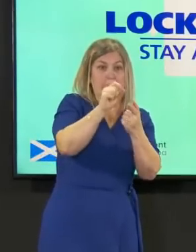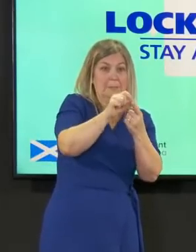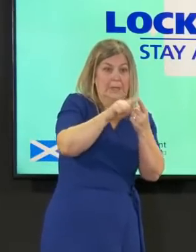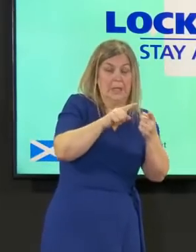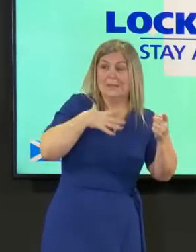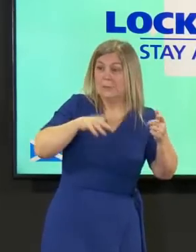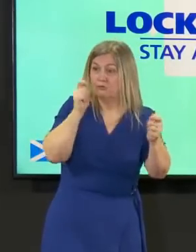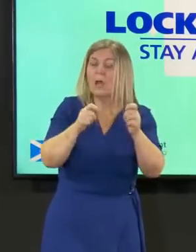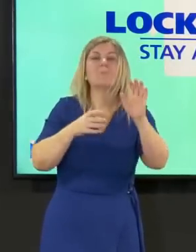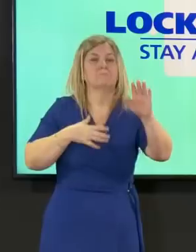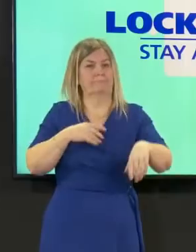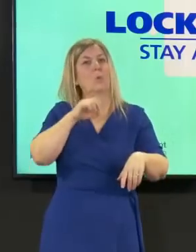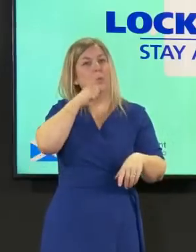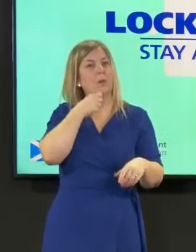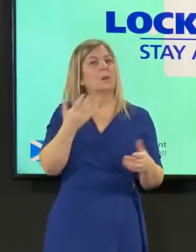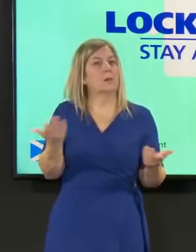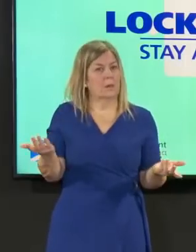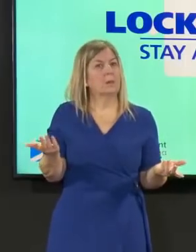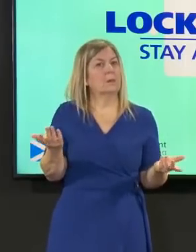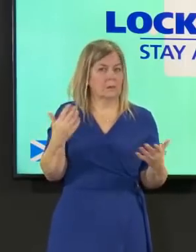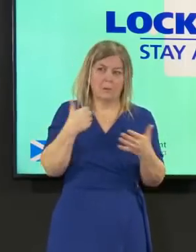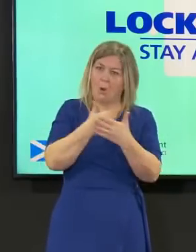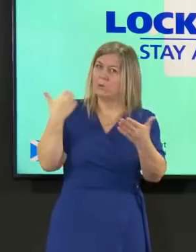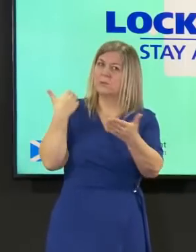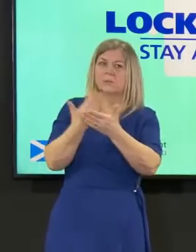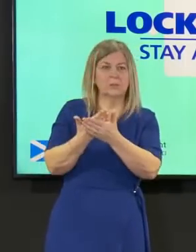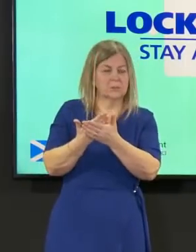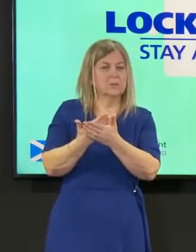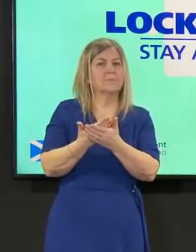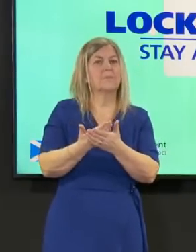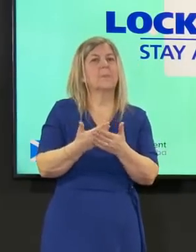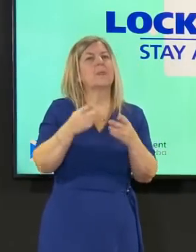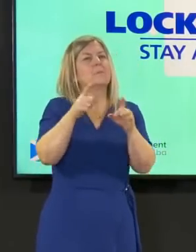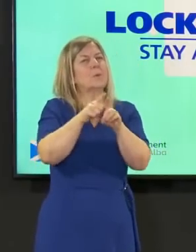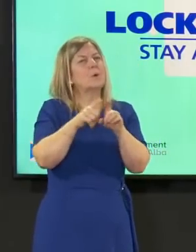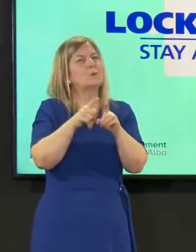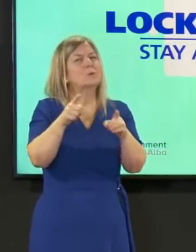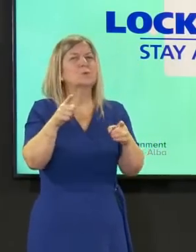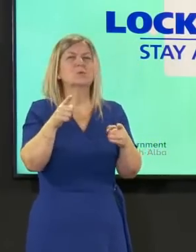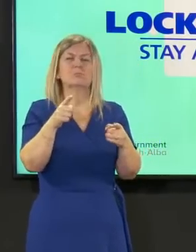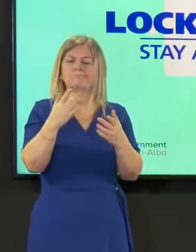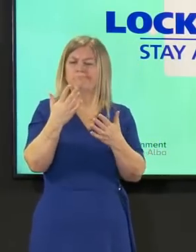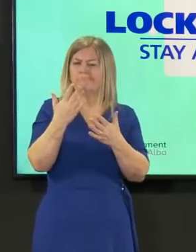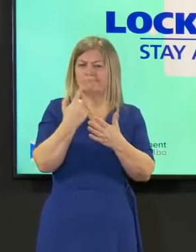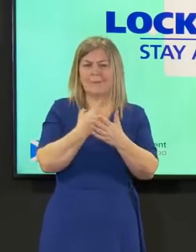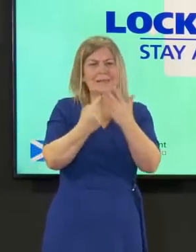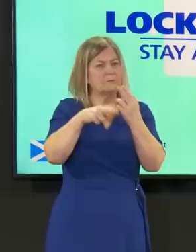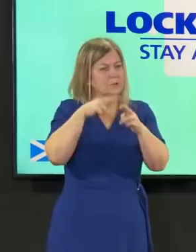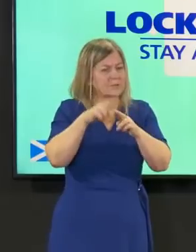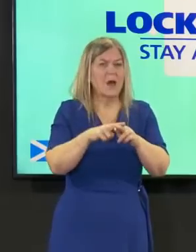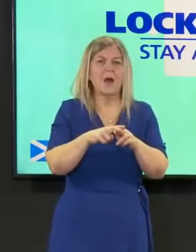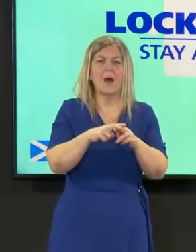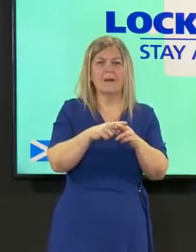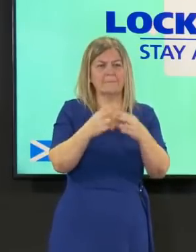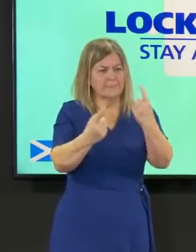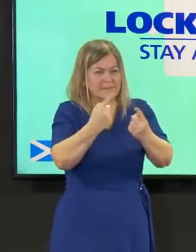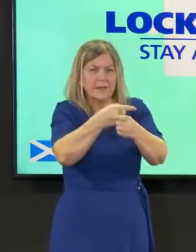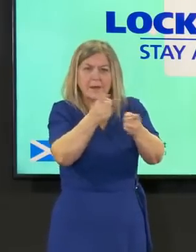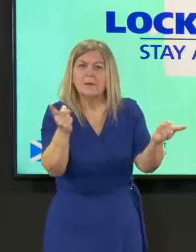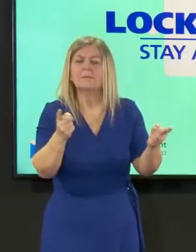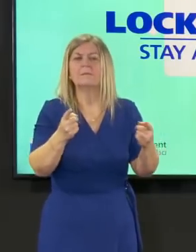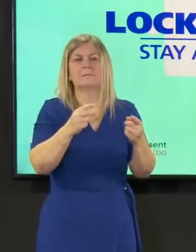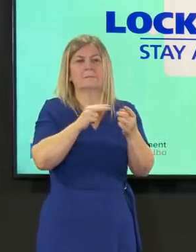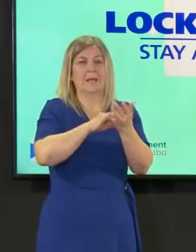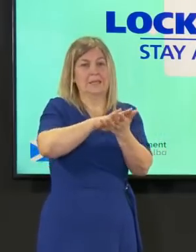circumstance but we also have a situation where individual members of staff in nhs or in care are